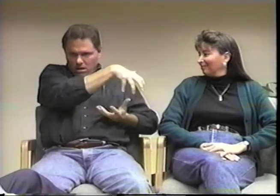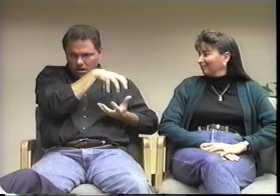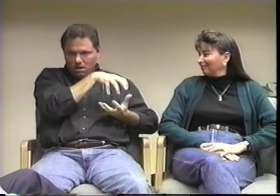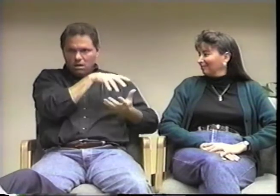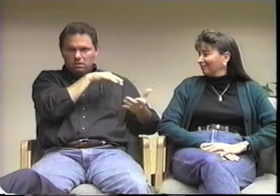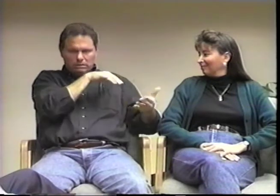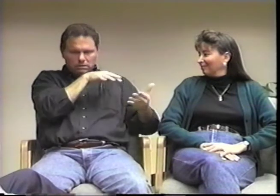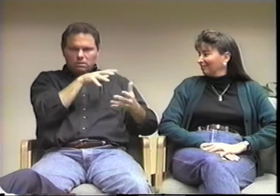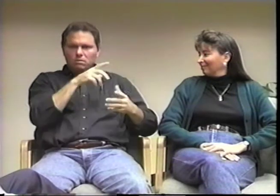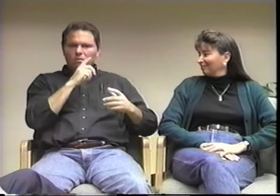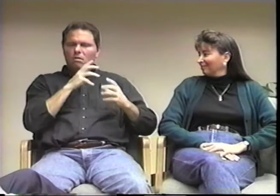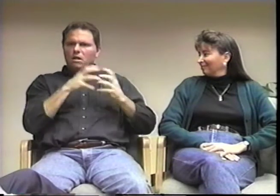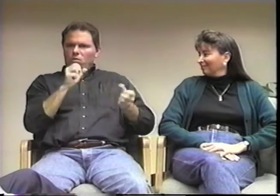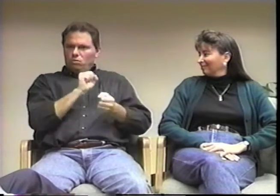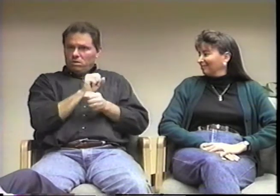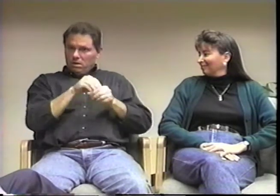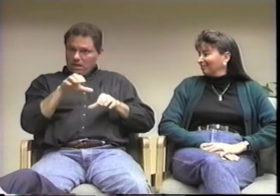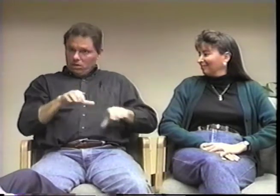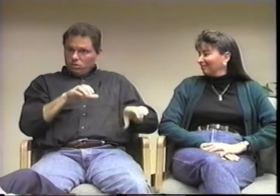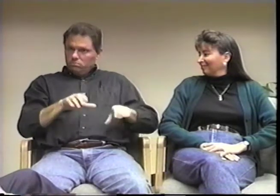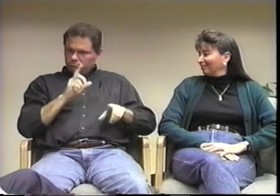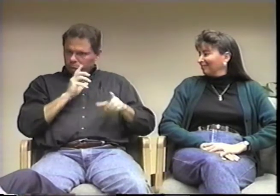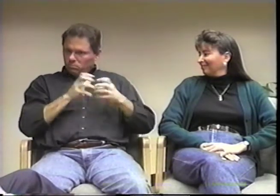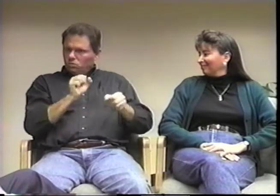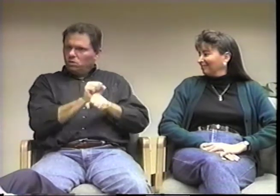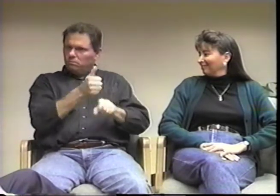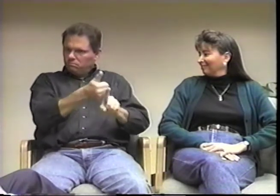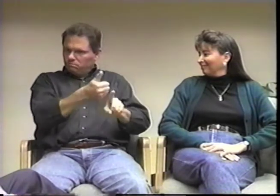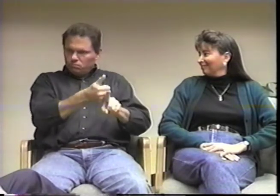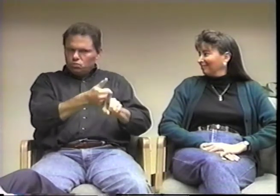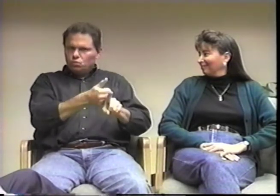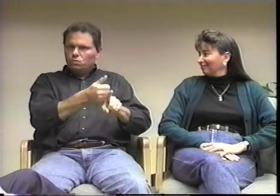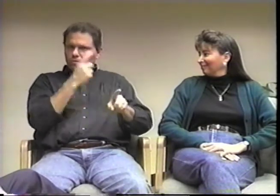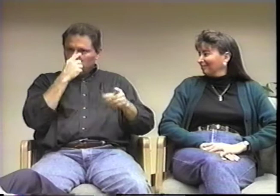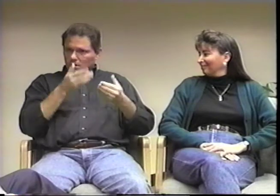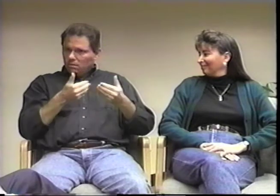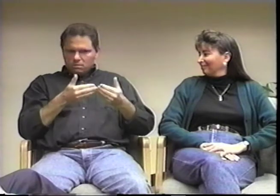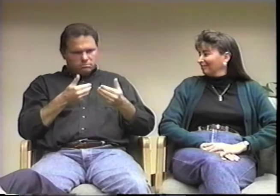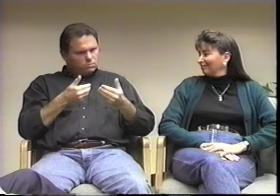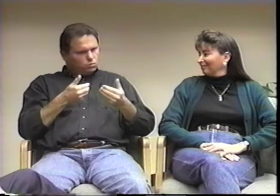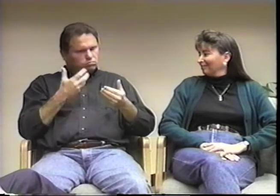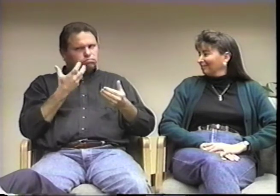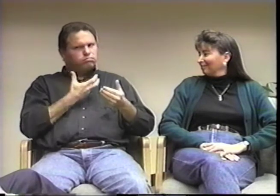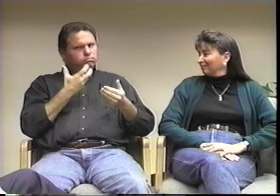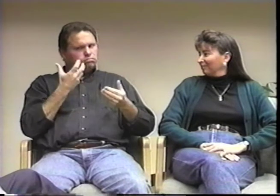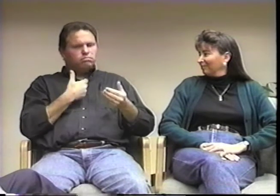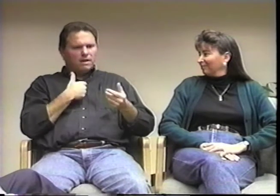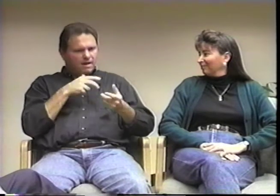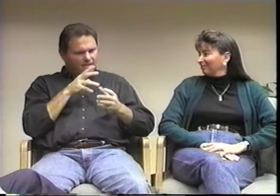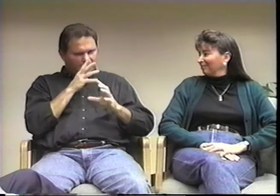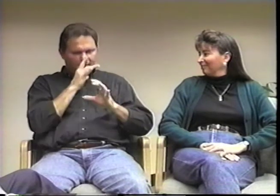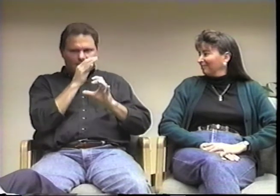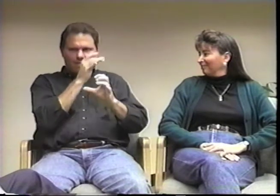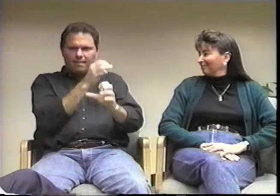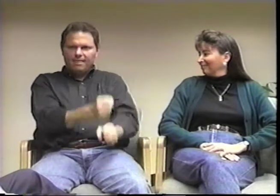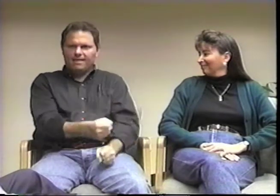and they use some of the same terminology. I'm really fascinated by the program, perhaps because I work in a technical field